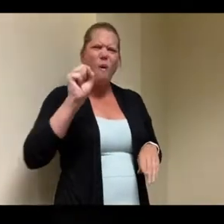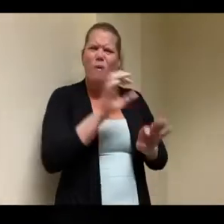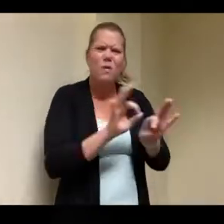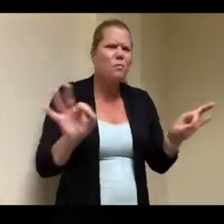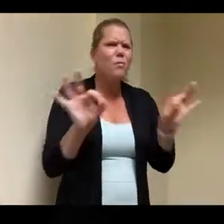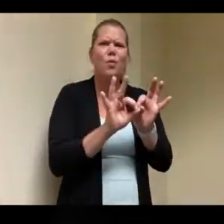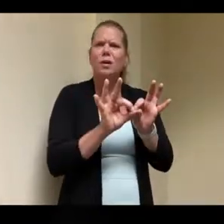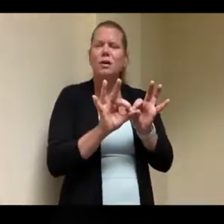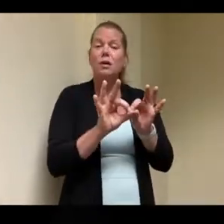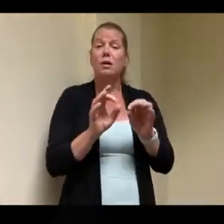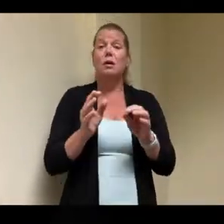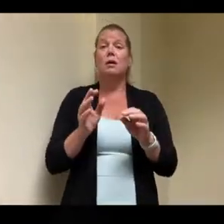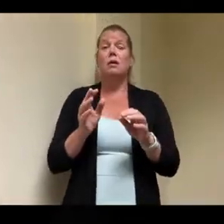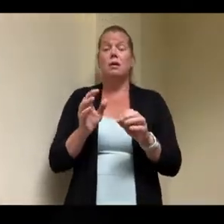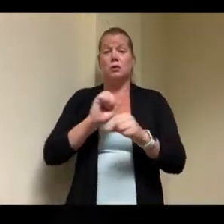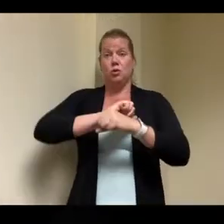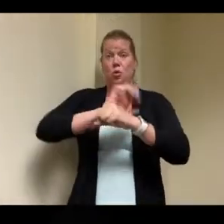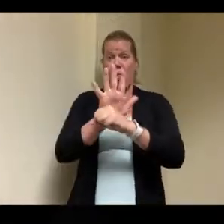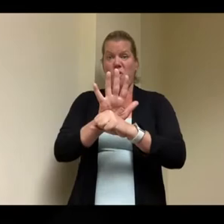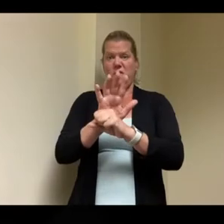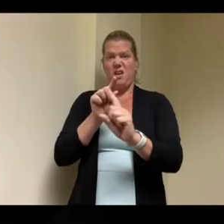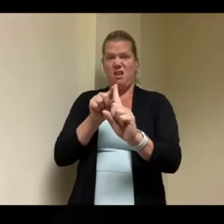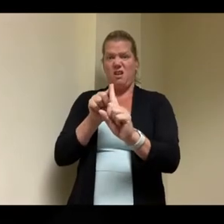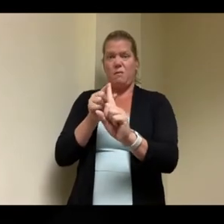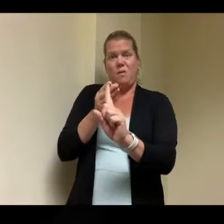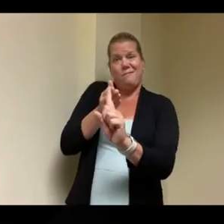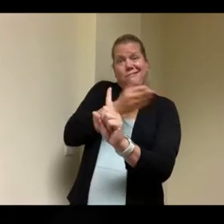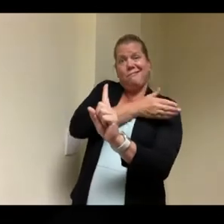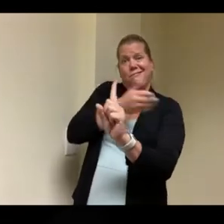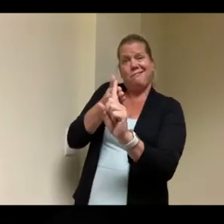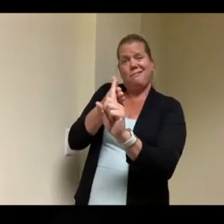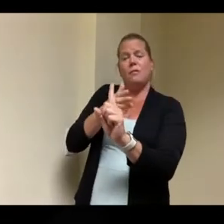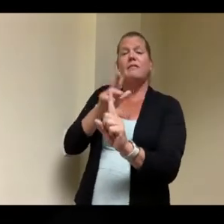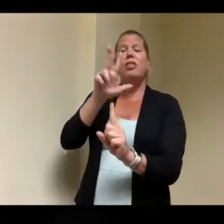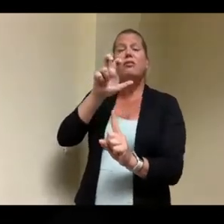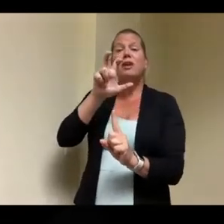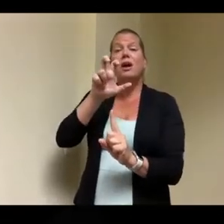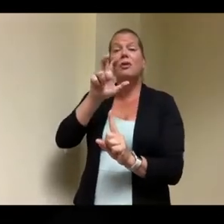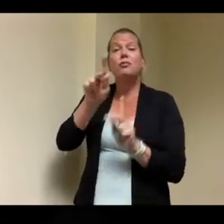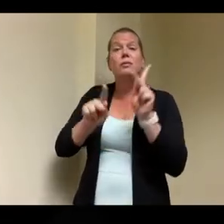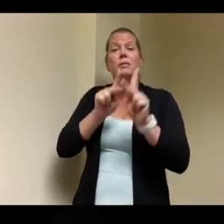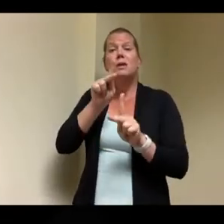coming into working and you know i i've i've gotten to know many of them